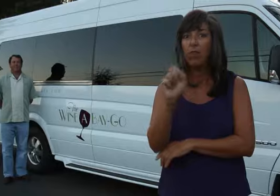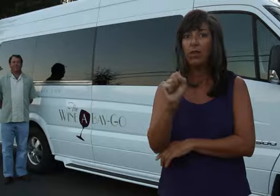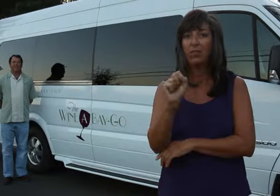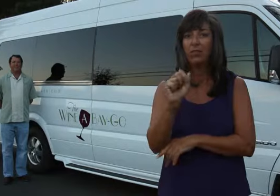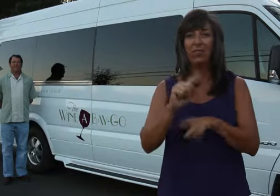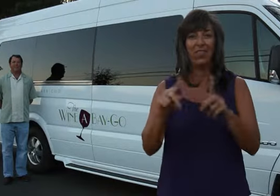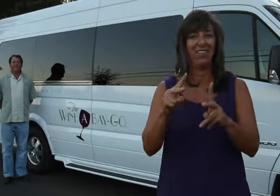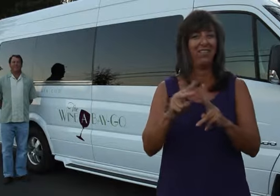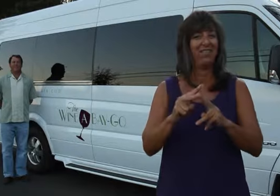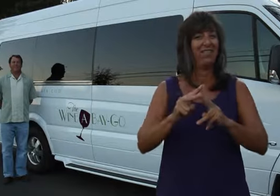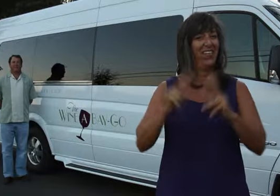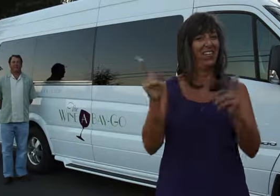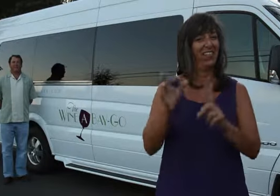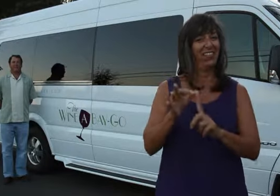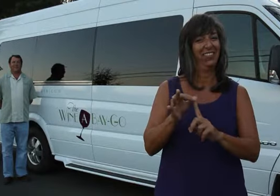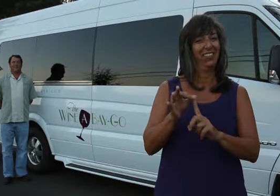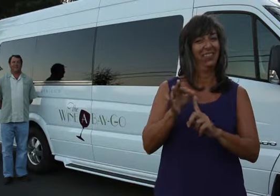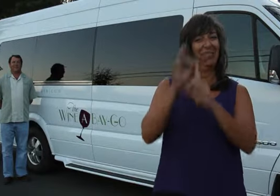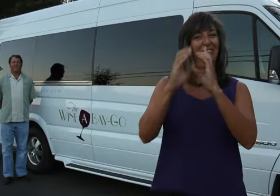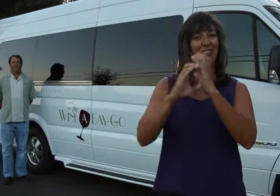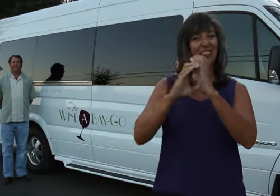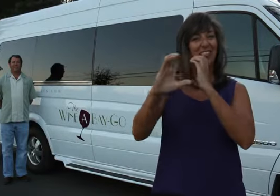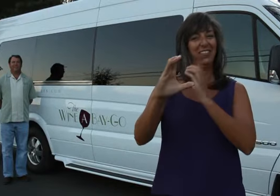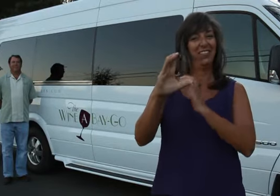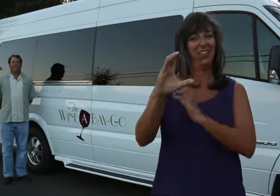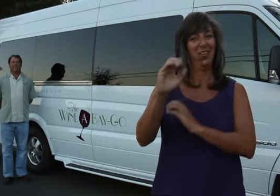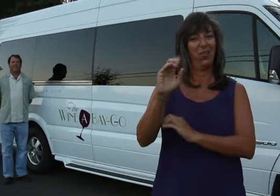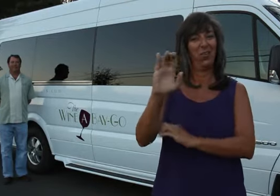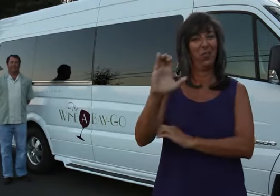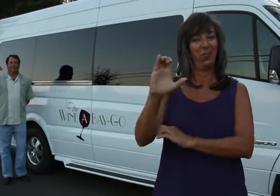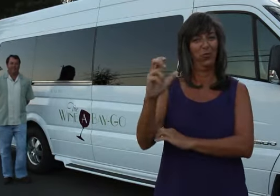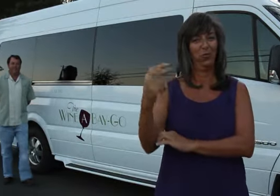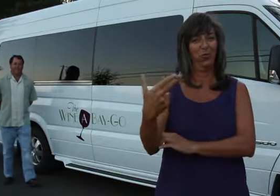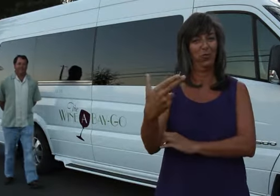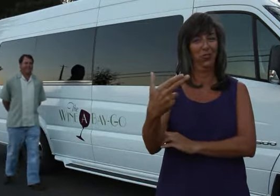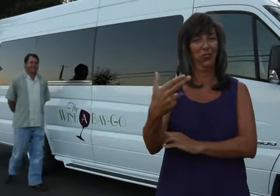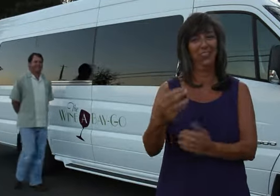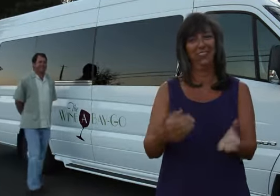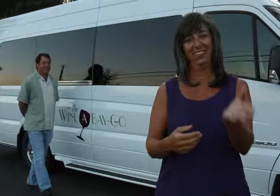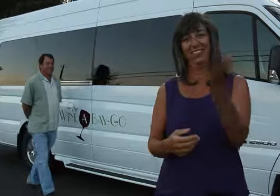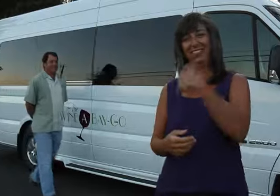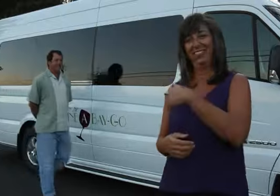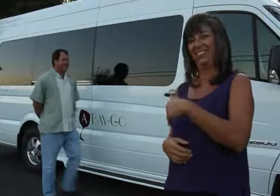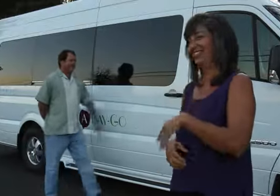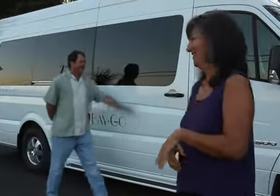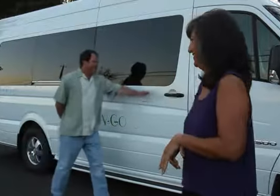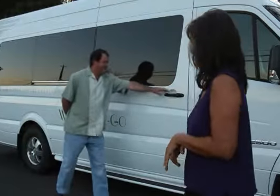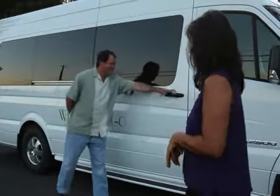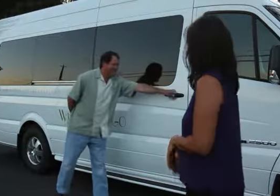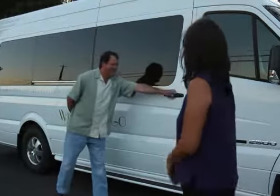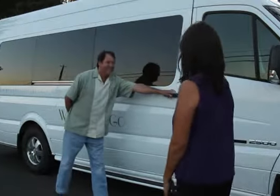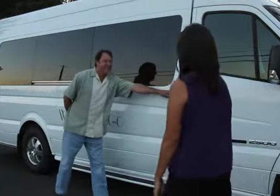but in a very special coach, Come check it out!